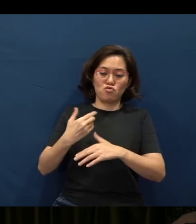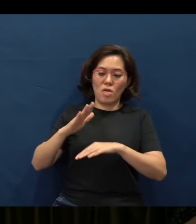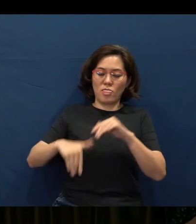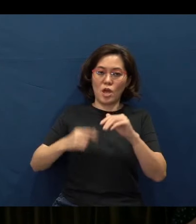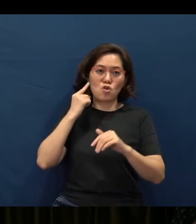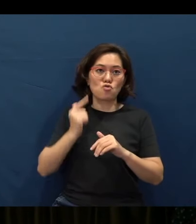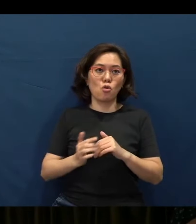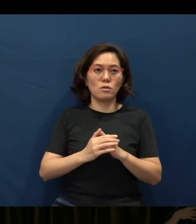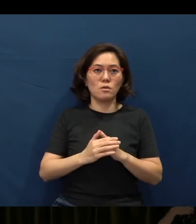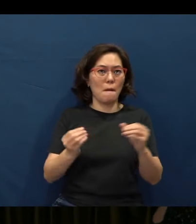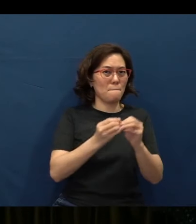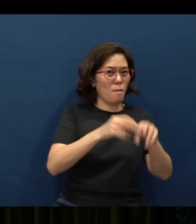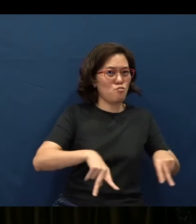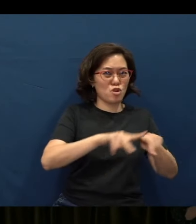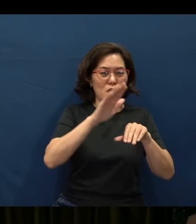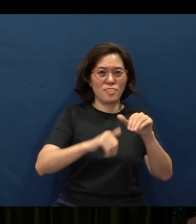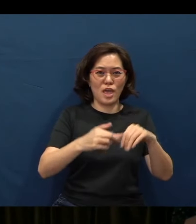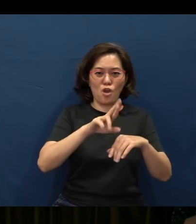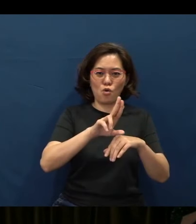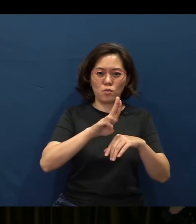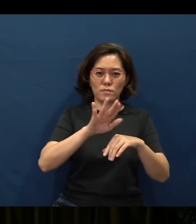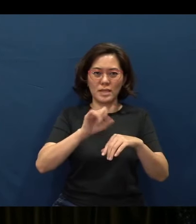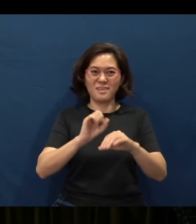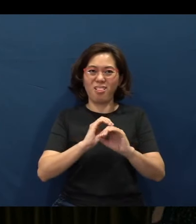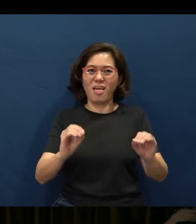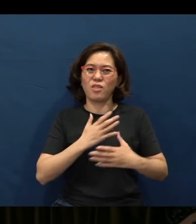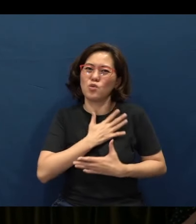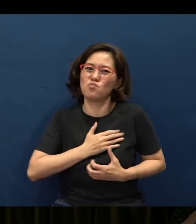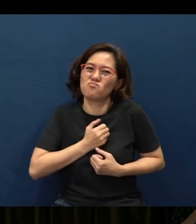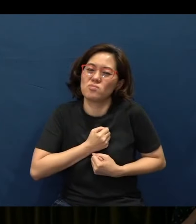She is more precious than rubies; nothing you desire can compare with her.